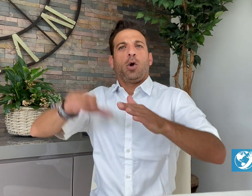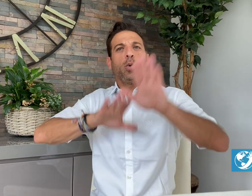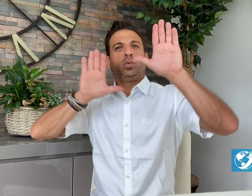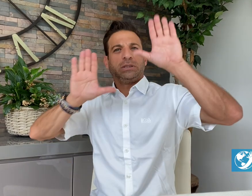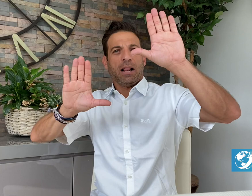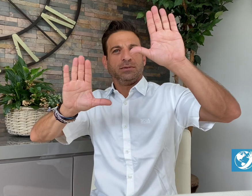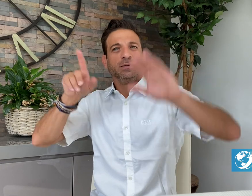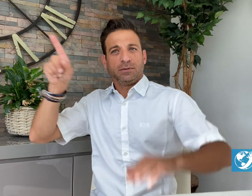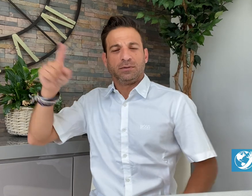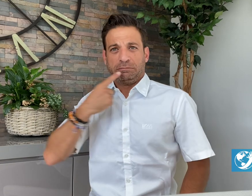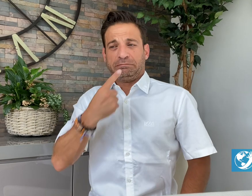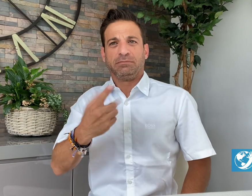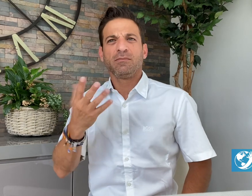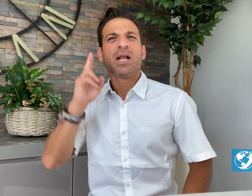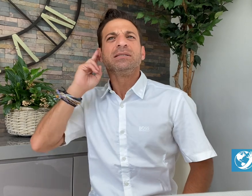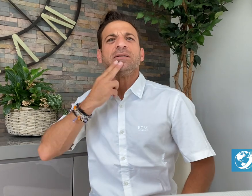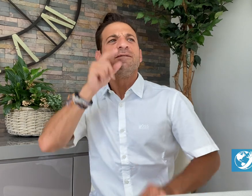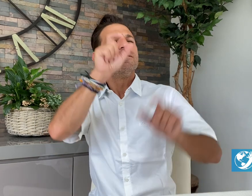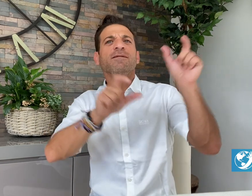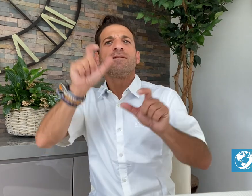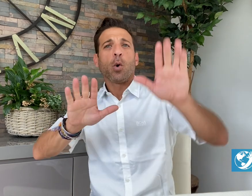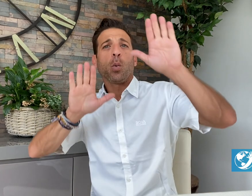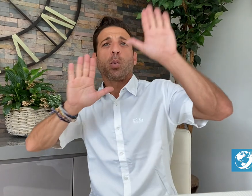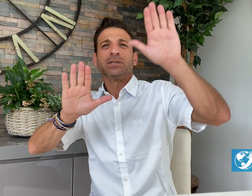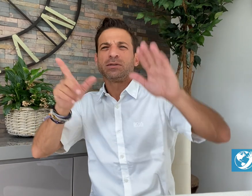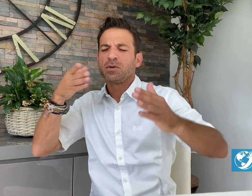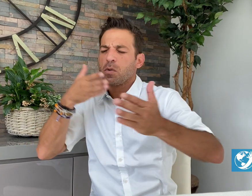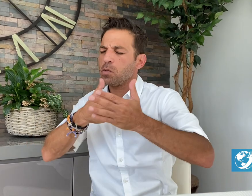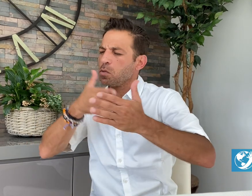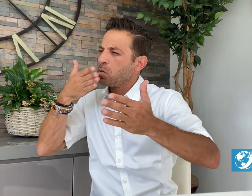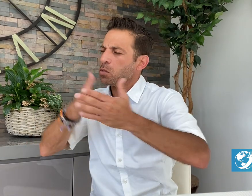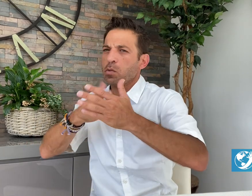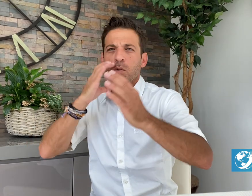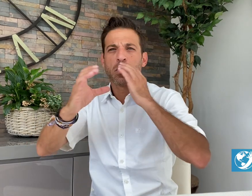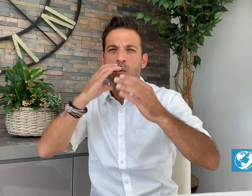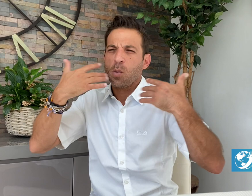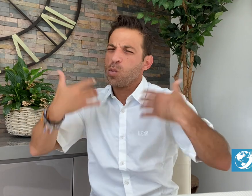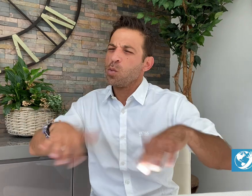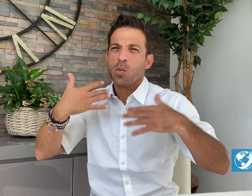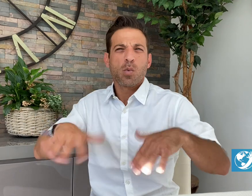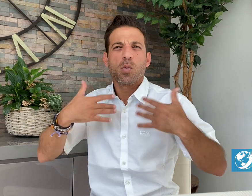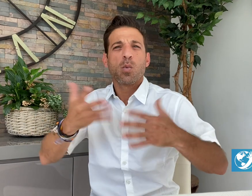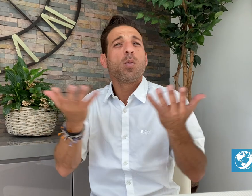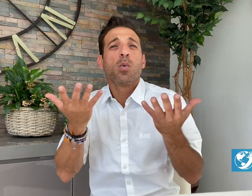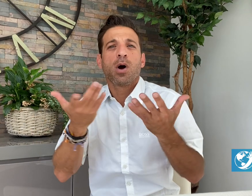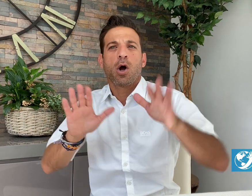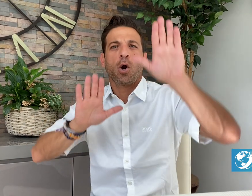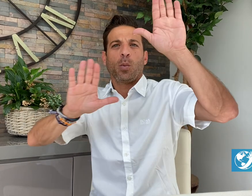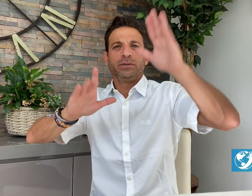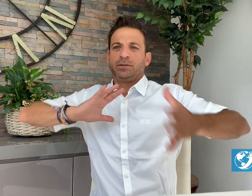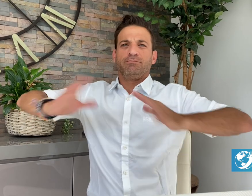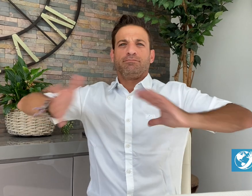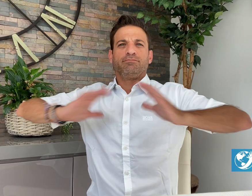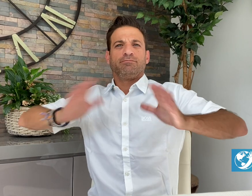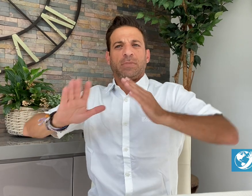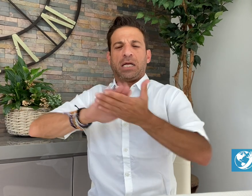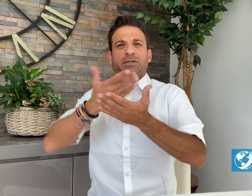in New Zealand face communication barriers due to the shortage